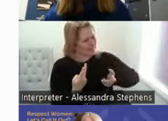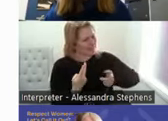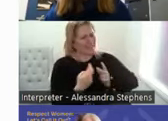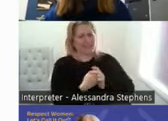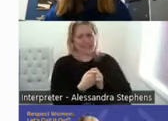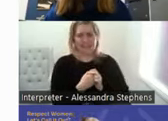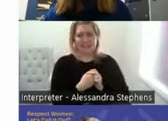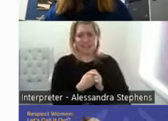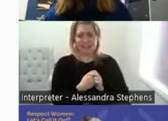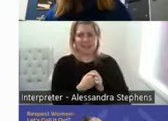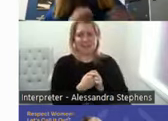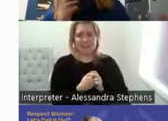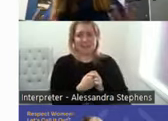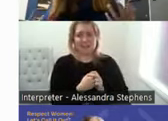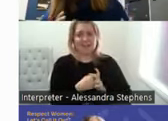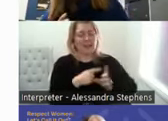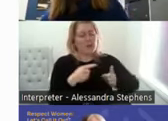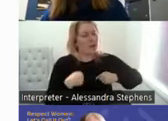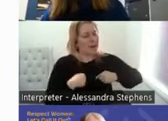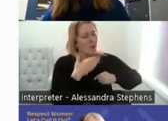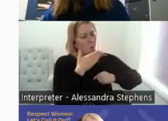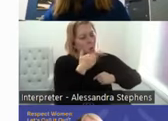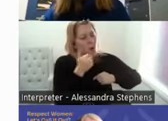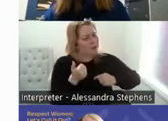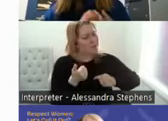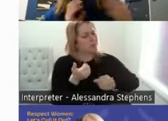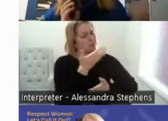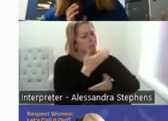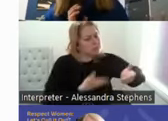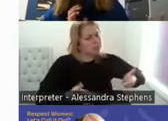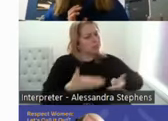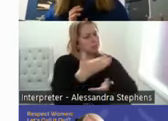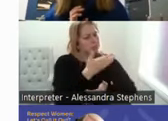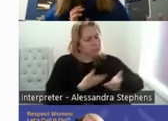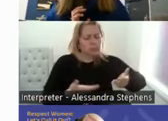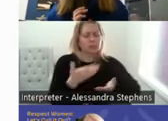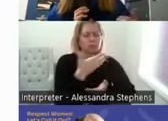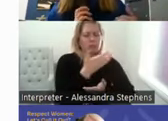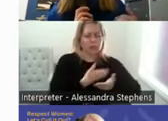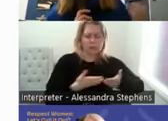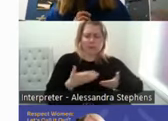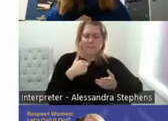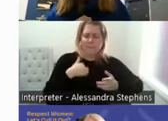sex. We had this really great discussion about how she’d had a really healthy sex life. She got